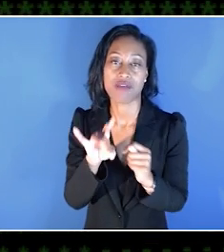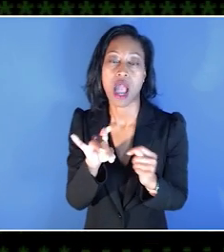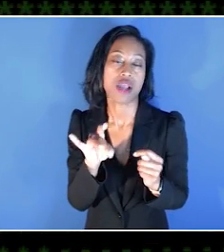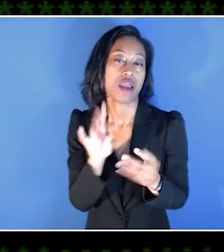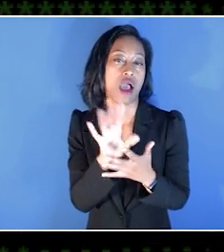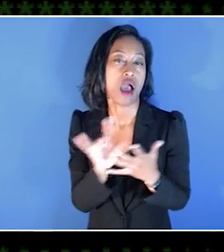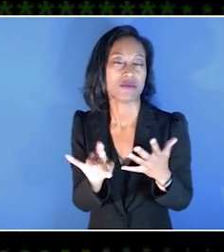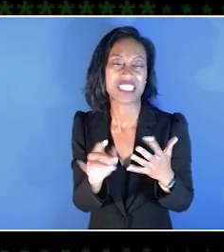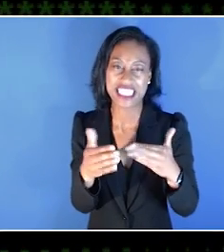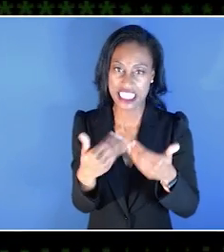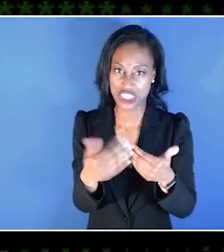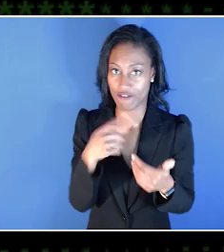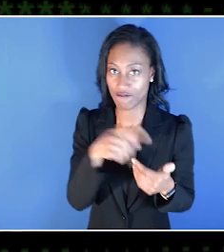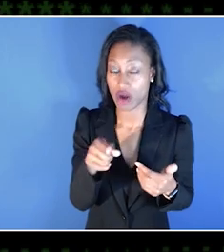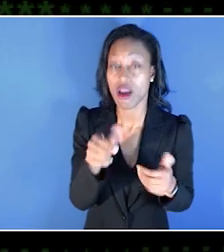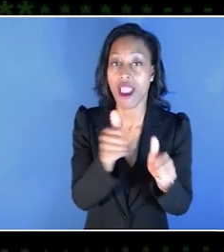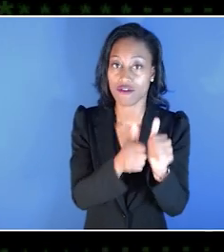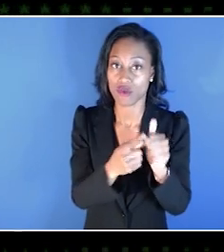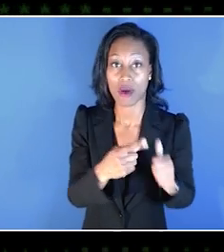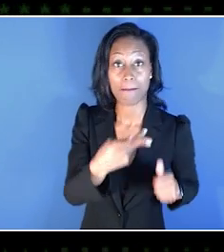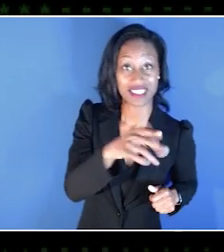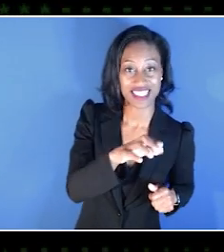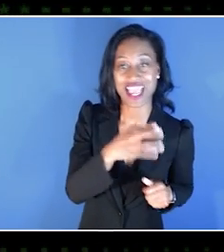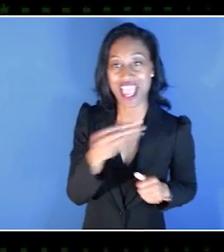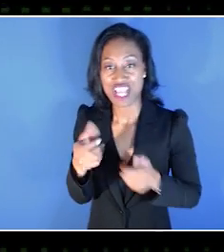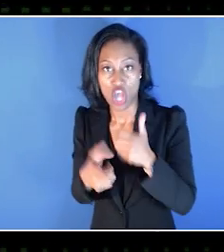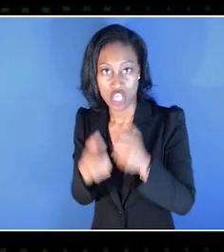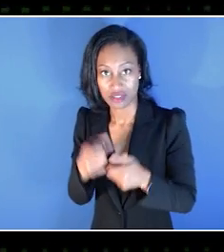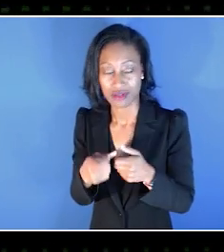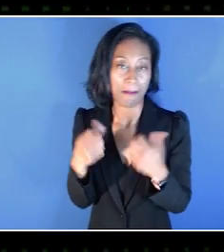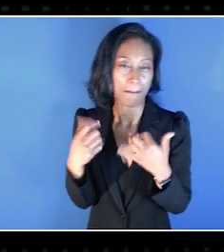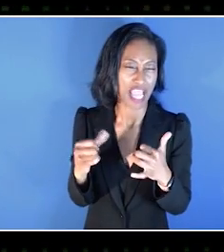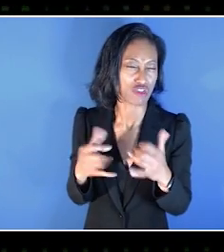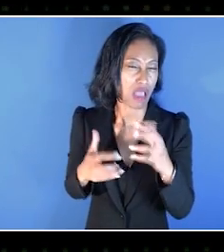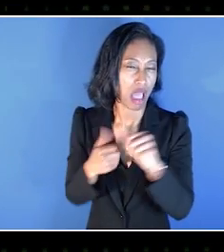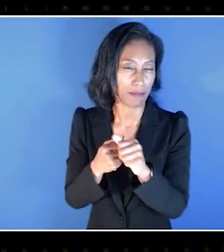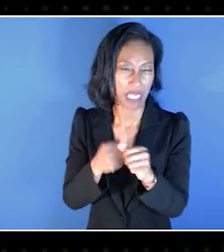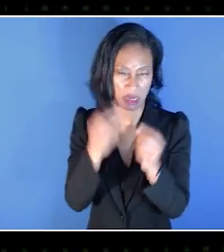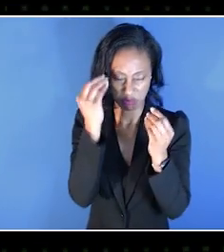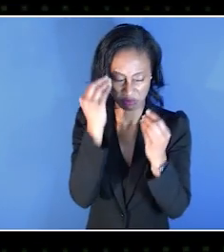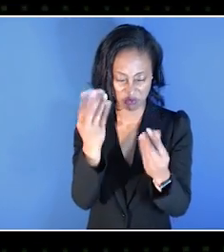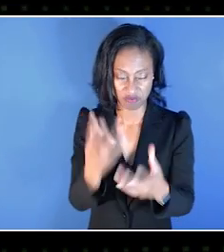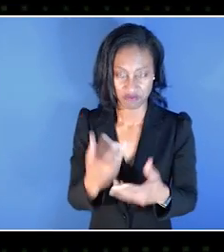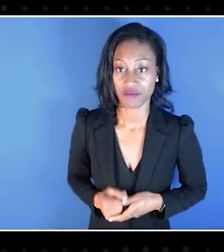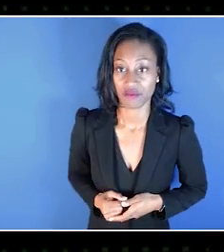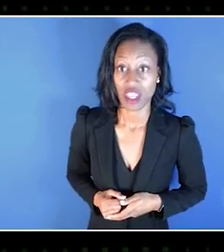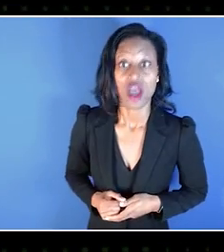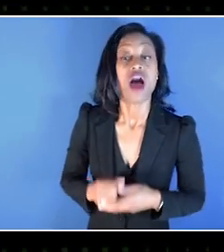and how to use them for both PC and console players. Accessibility pages have been updated for many games